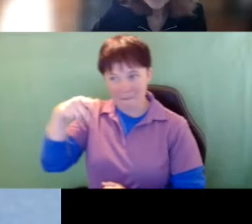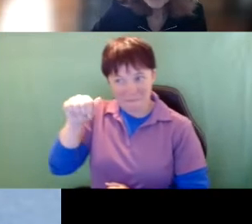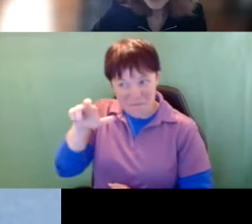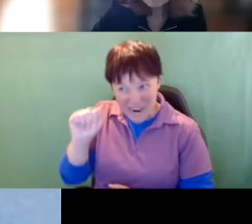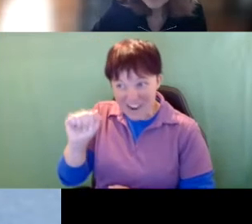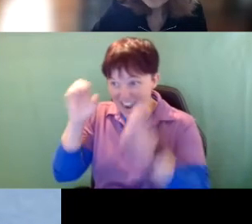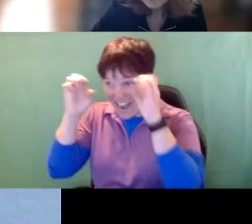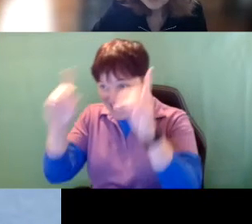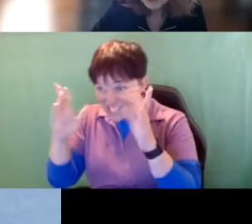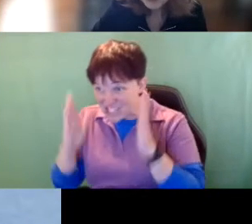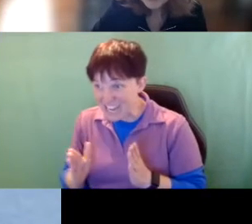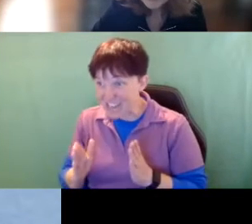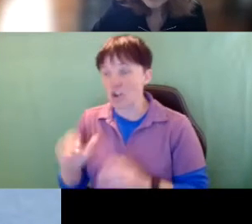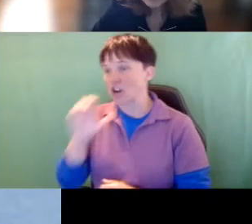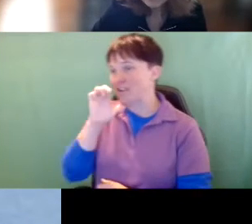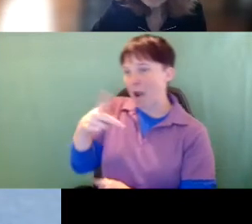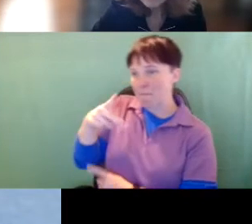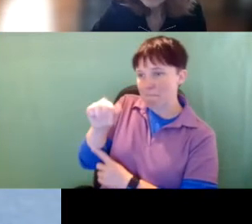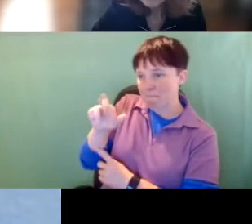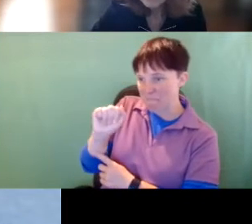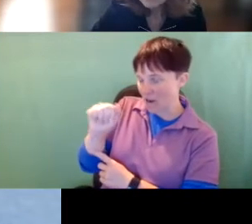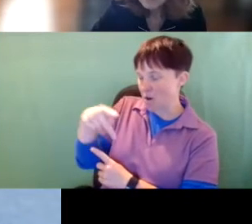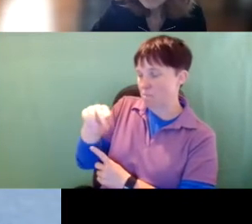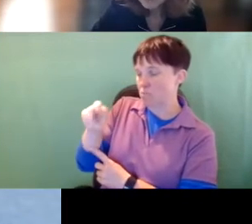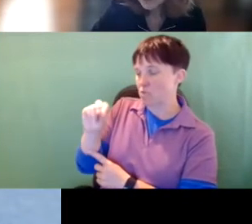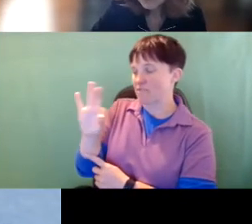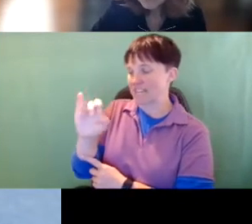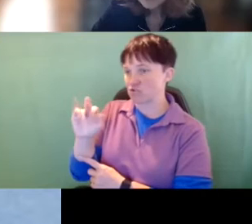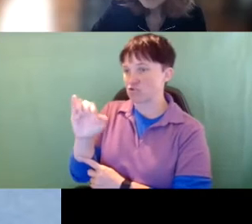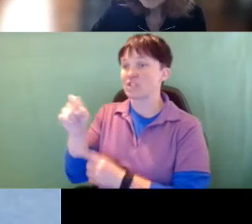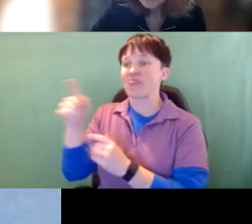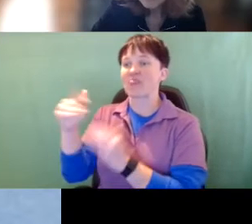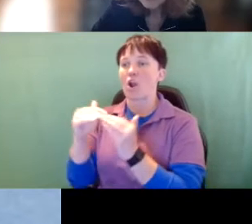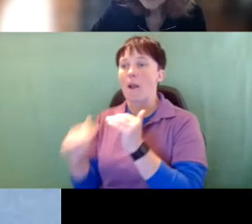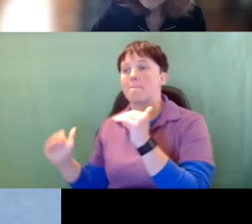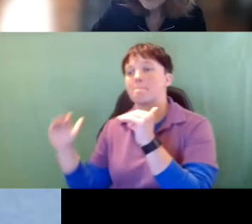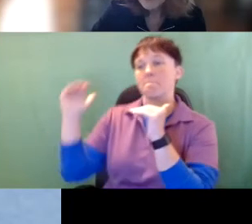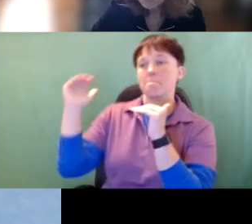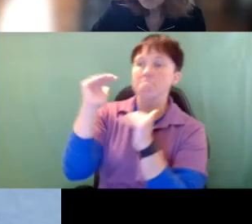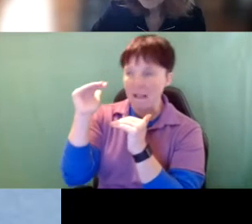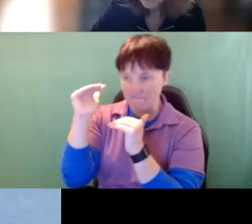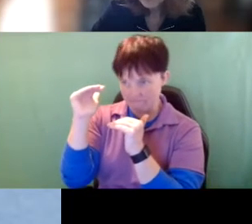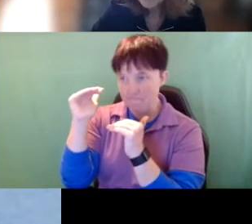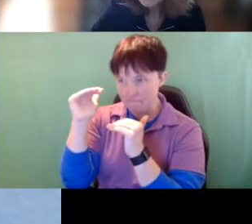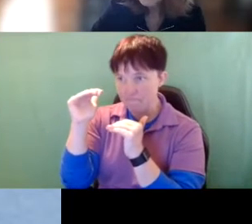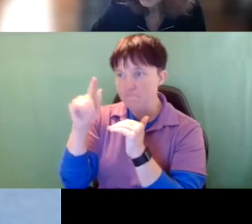are not paraprofessionals, they are a level above and they are more like an interpreter